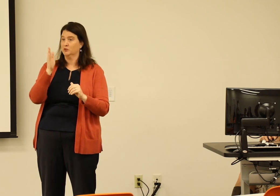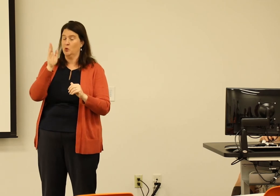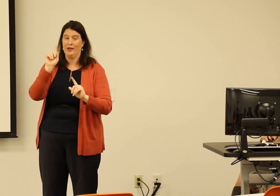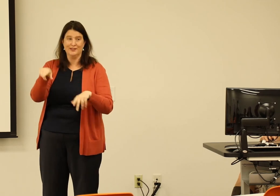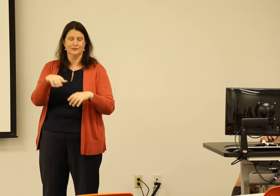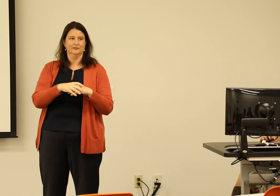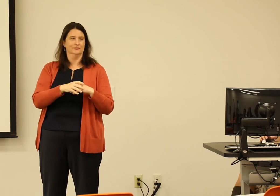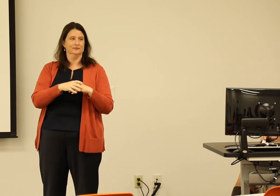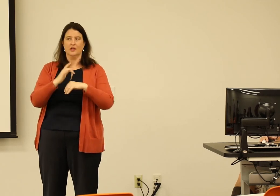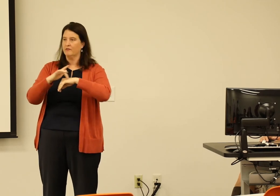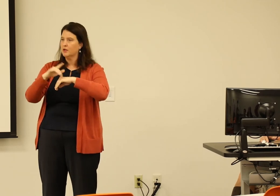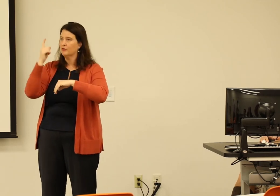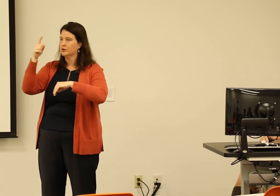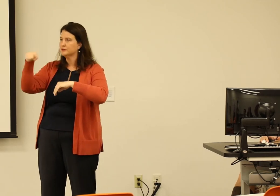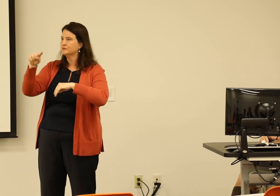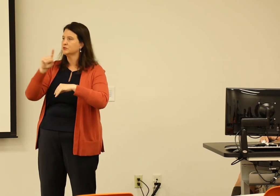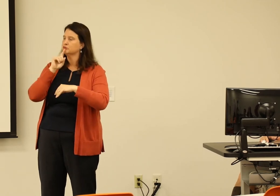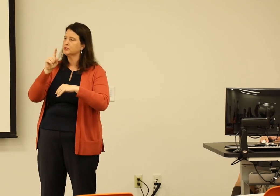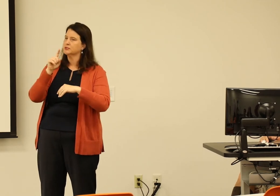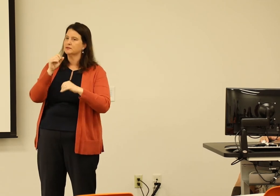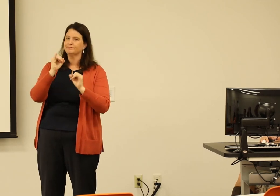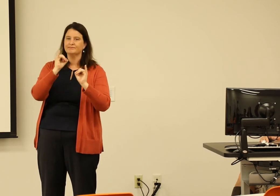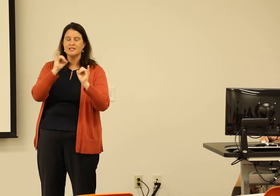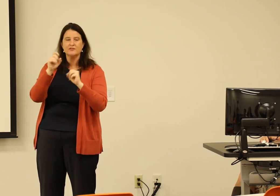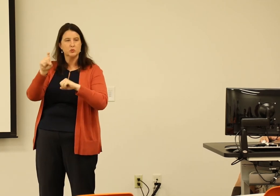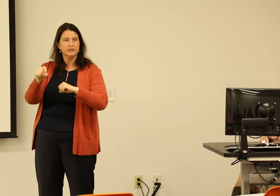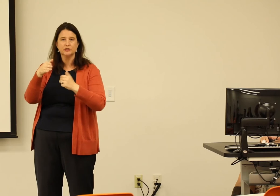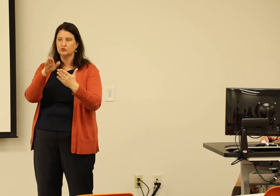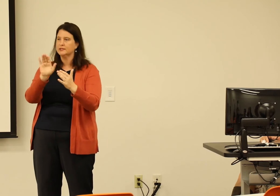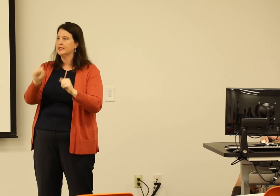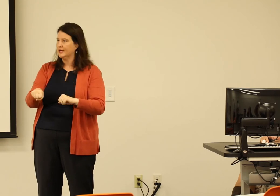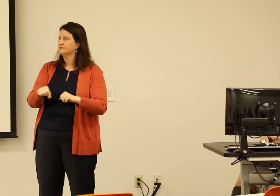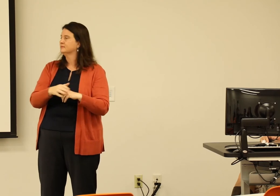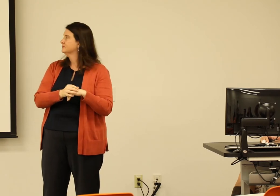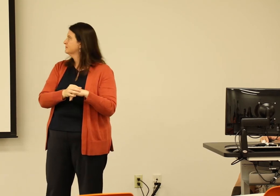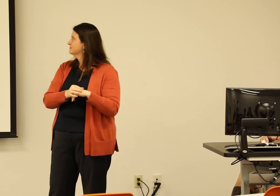we have people who can answer, and they're available to address